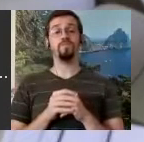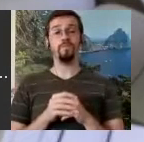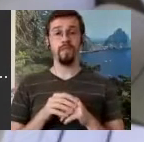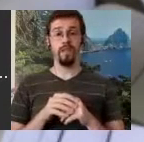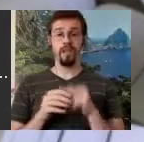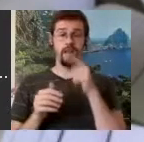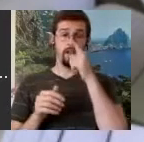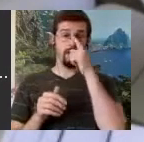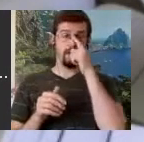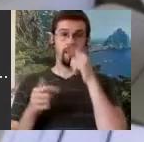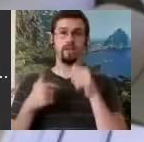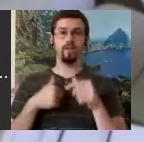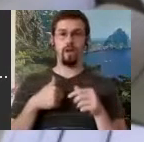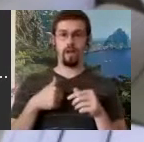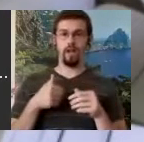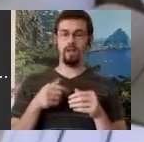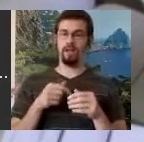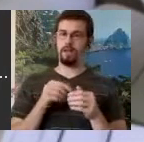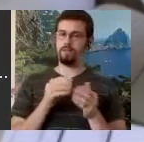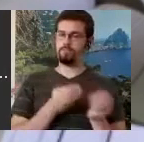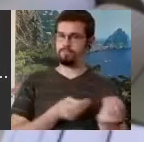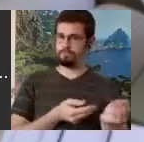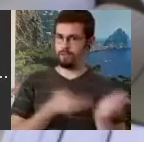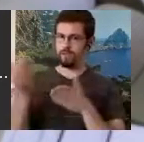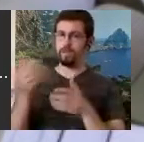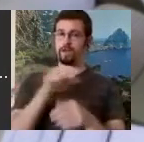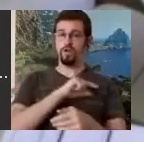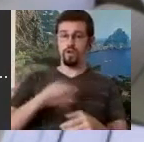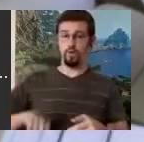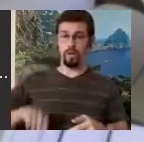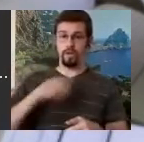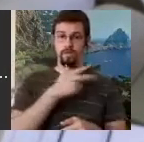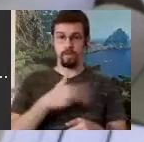sent a note to the Queen of Denmark and gave her this book and said because of